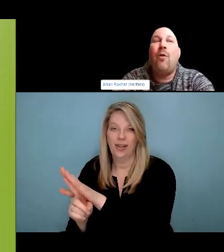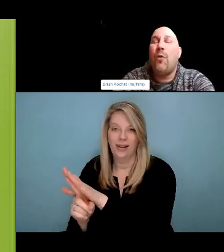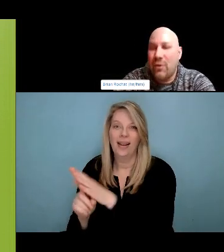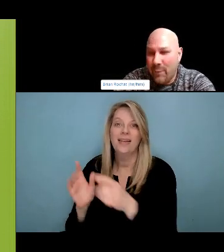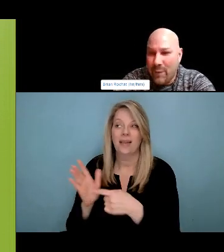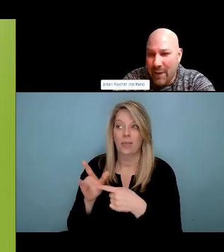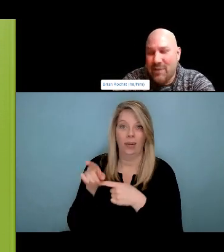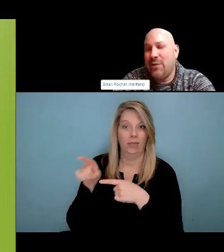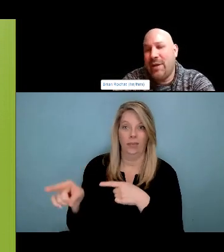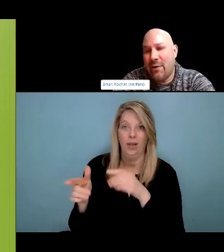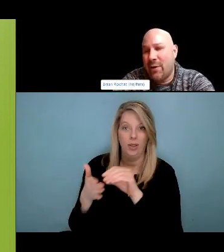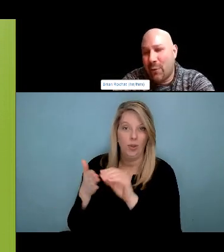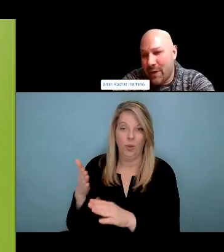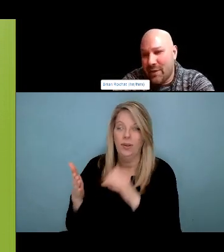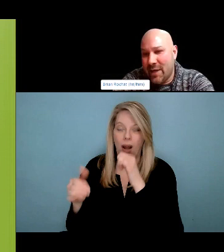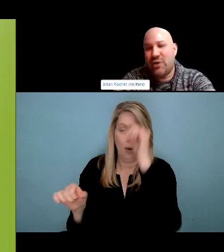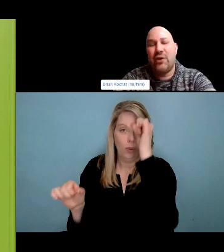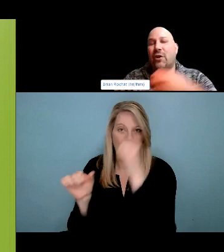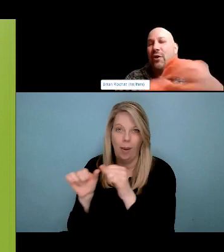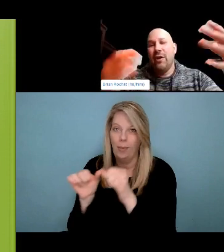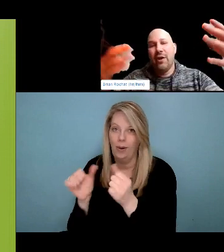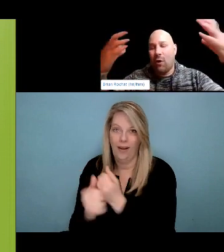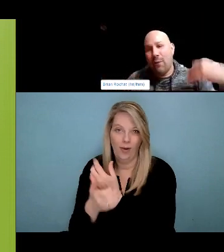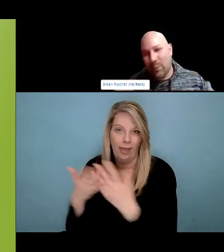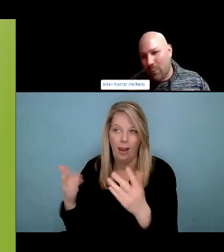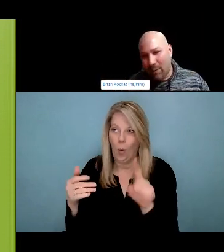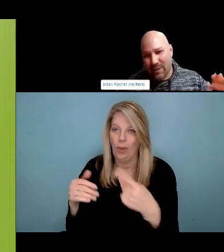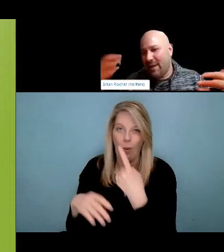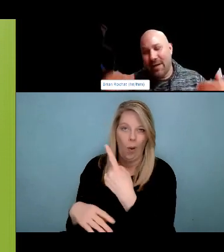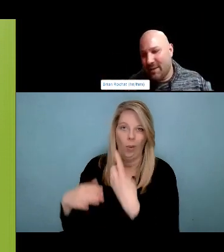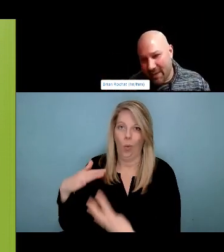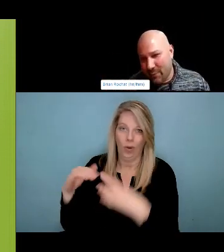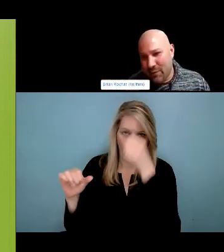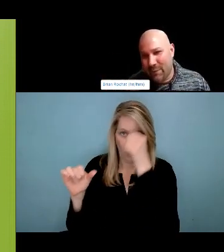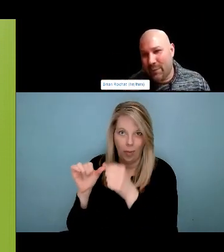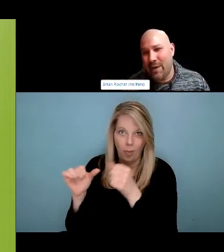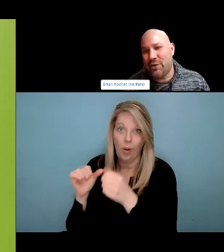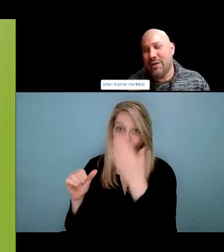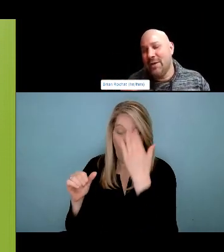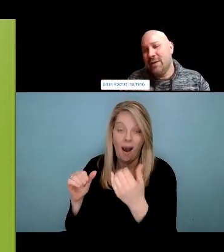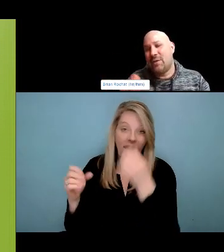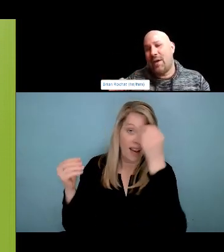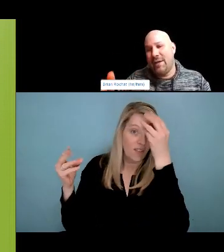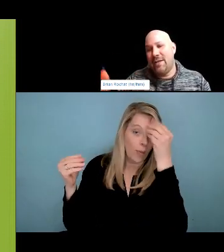crisis is change in policy change in laws, decriminalization, destigmatization, decolonization of our systems. That's What's gonna make the change?